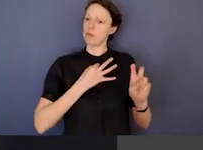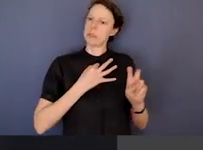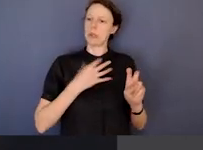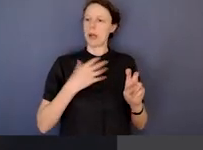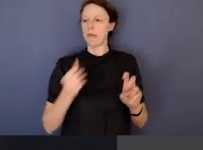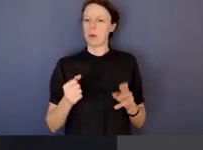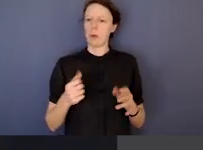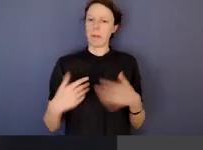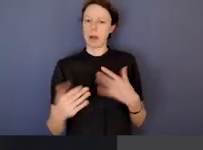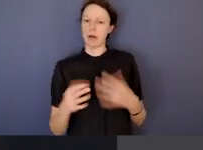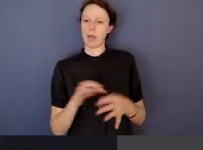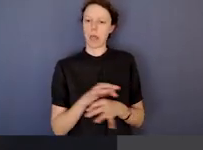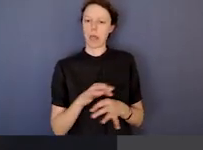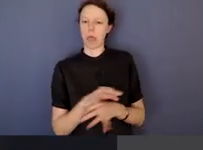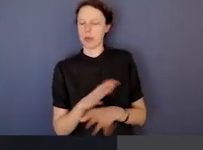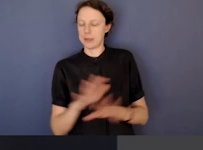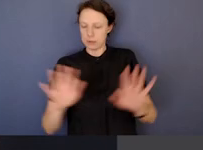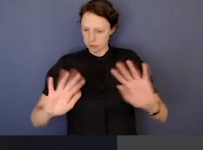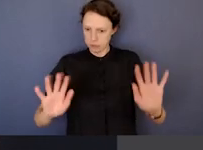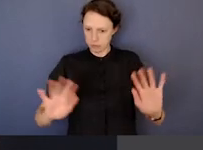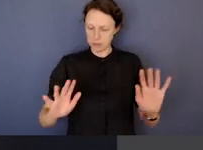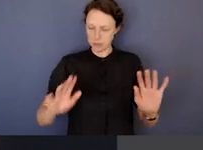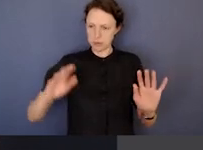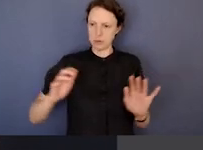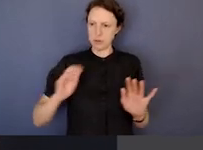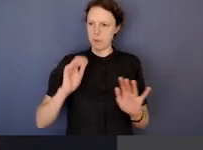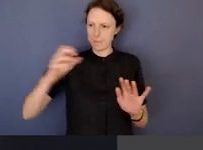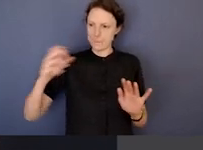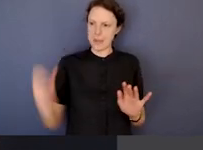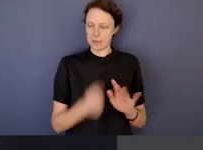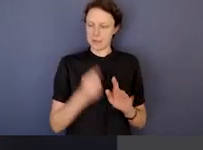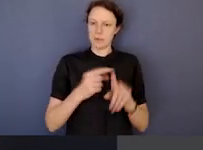I think that's an important step along the way that